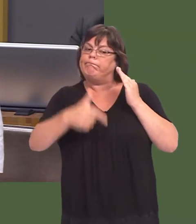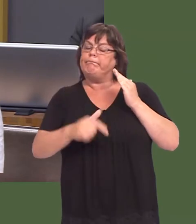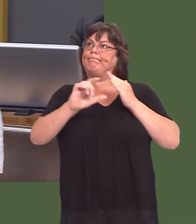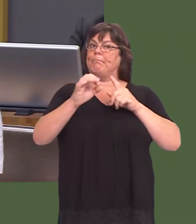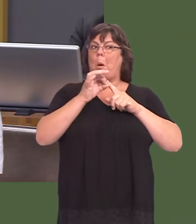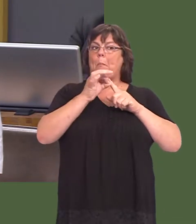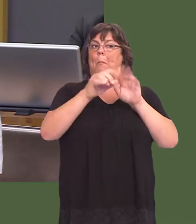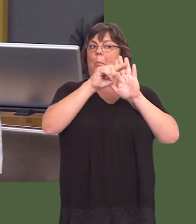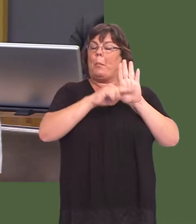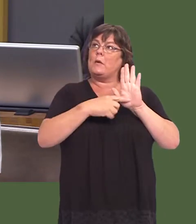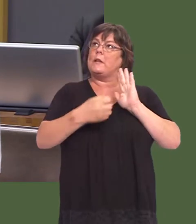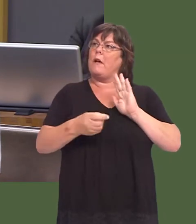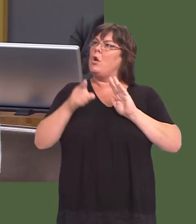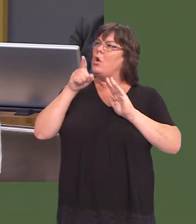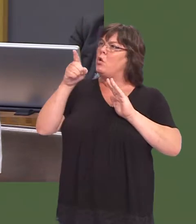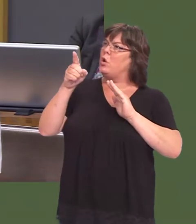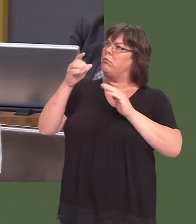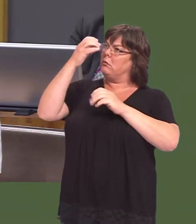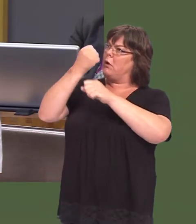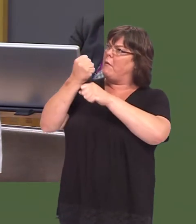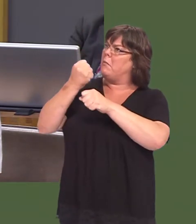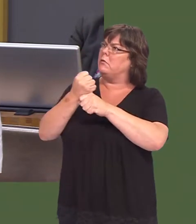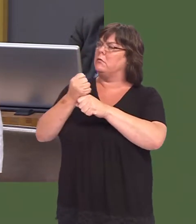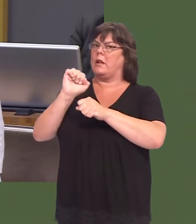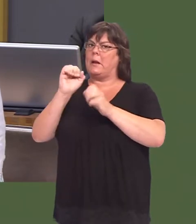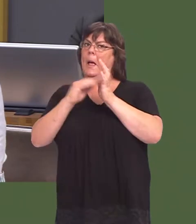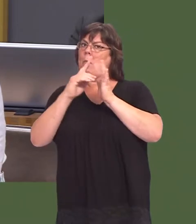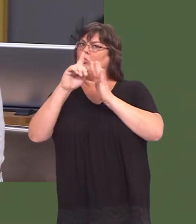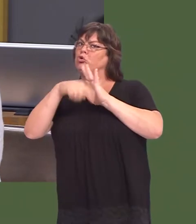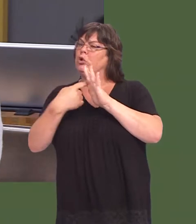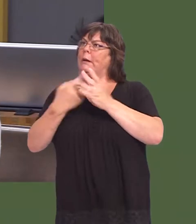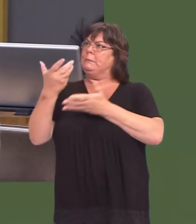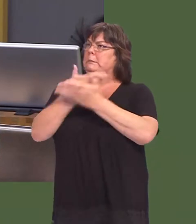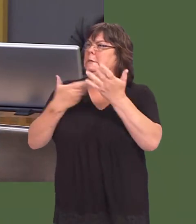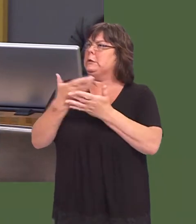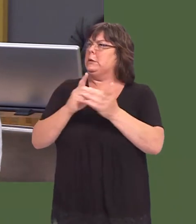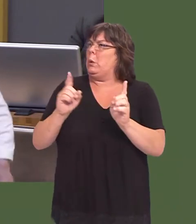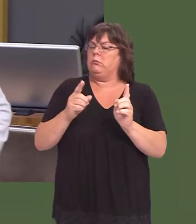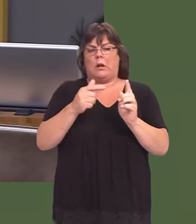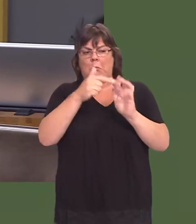What discussions has your Government had with the MOJ about a more detailed public consultation,